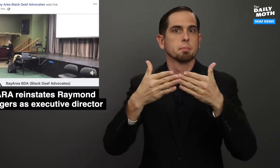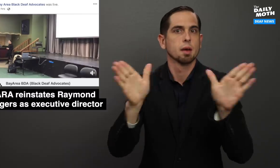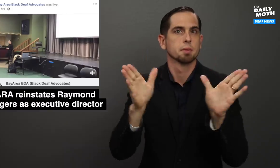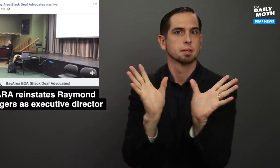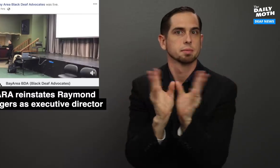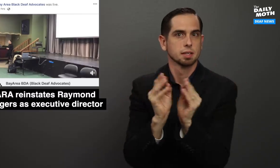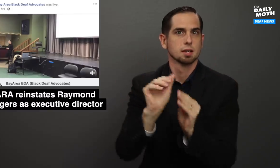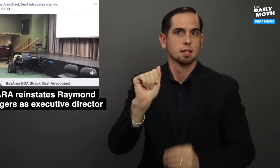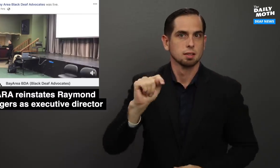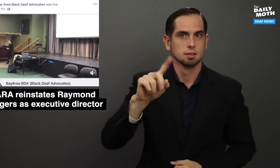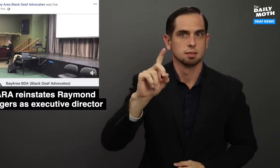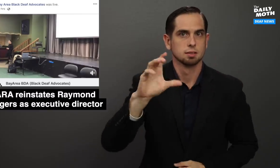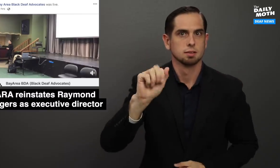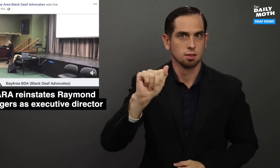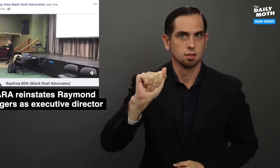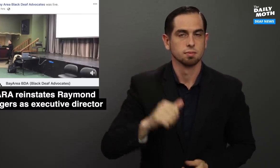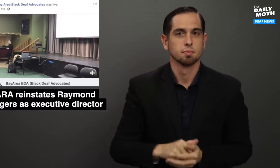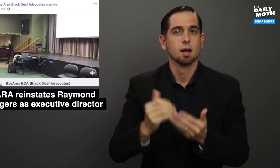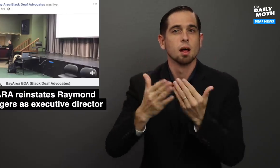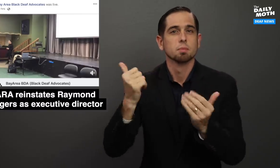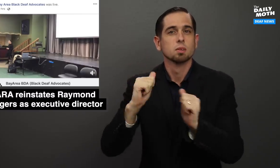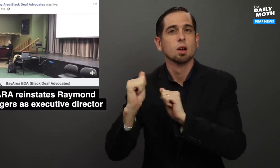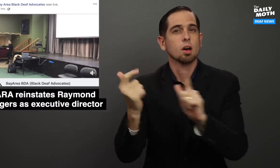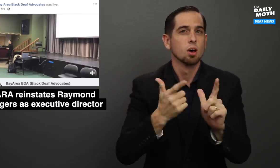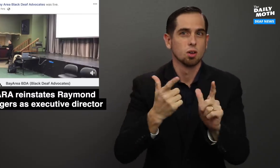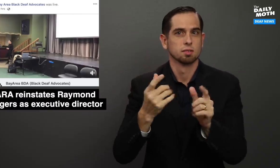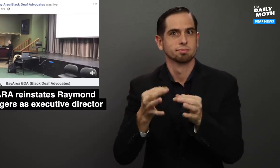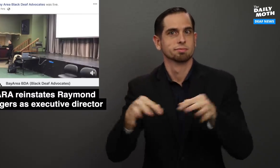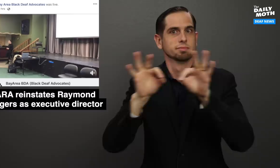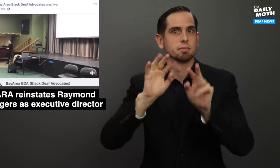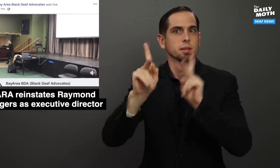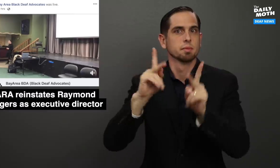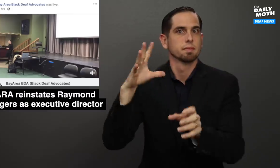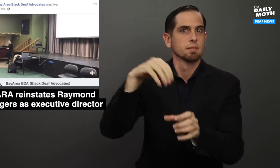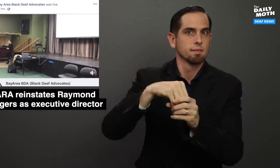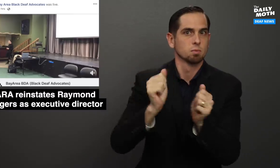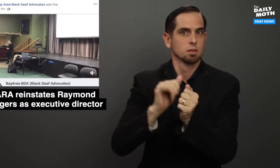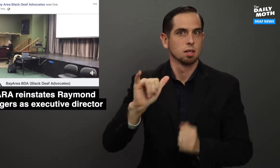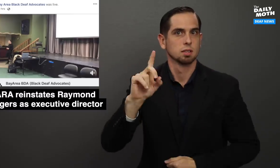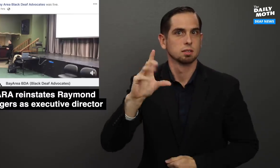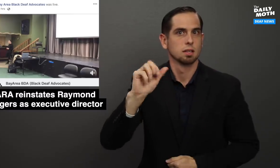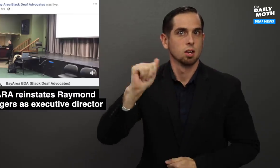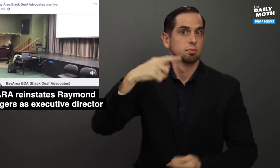a public meeting at DCARA. Almost all of the major people involved in the DCARA